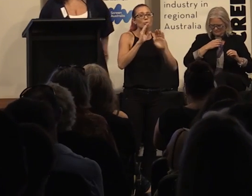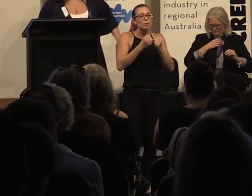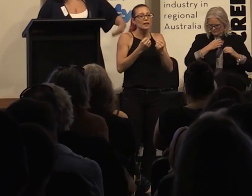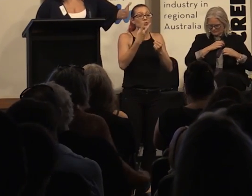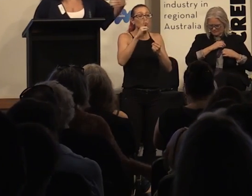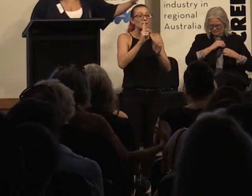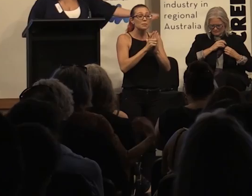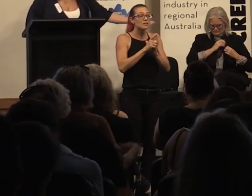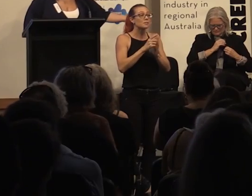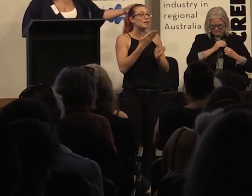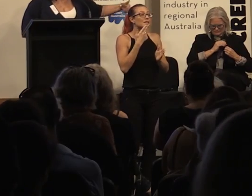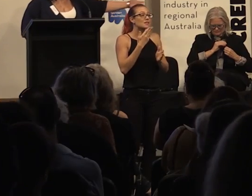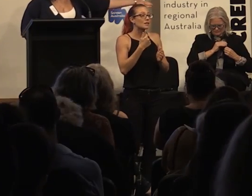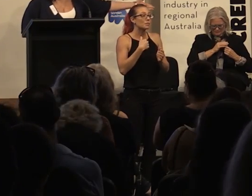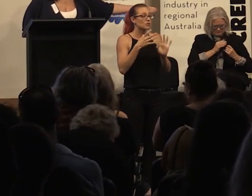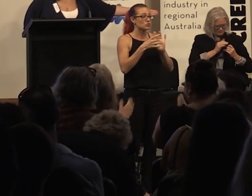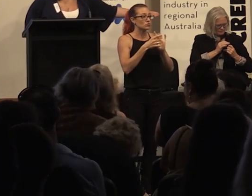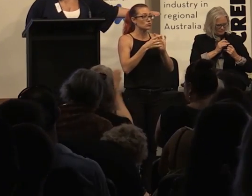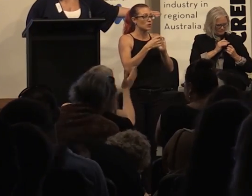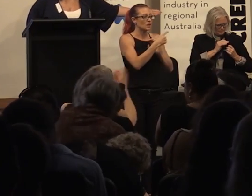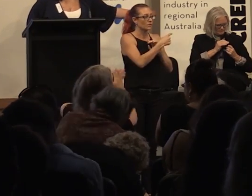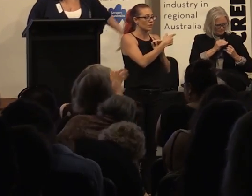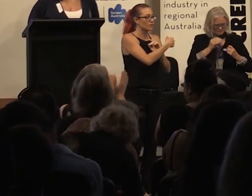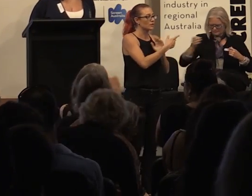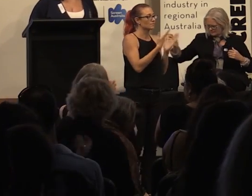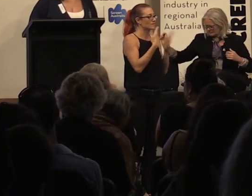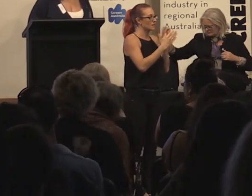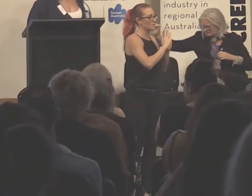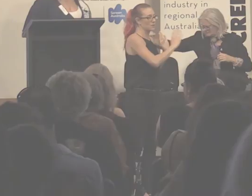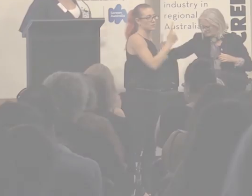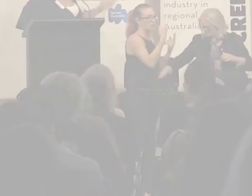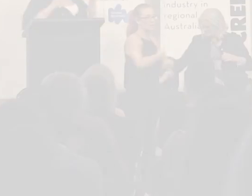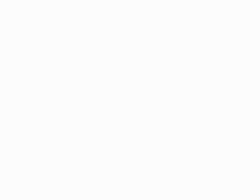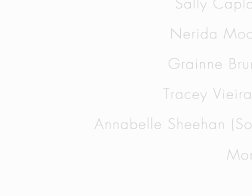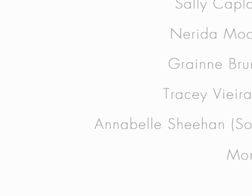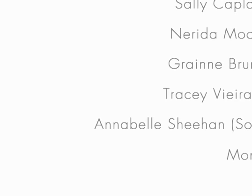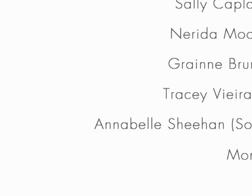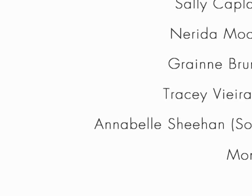but please thank me, join me in thanking our panel for their time today.